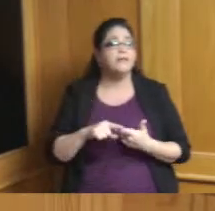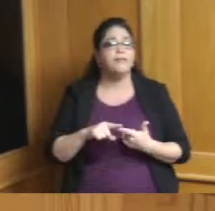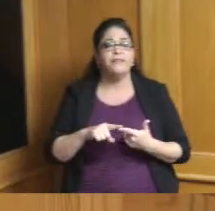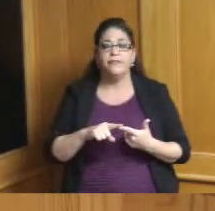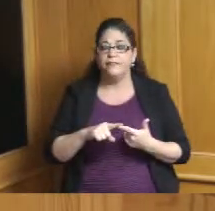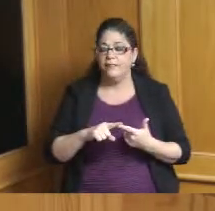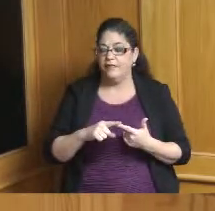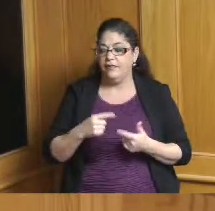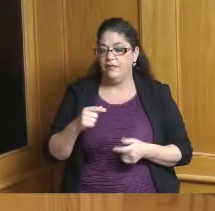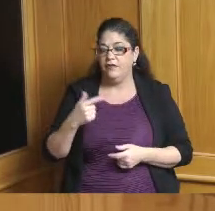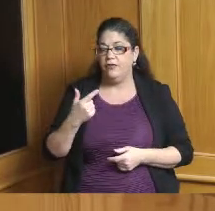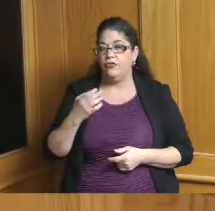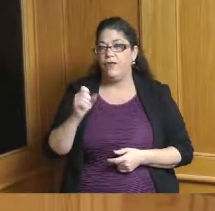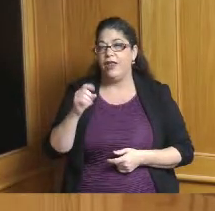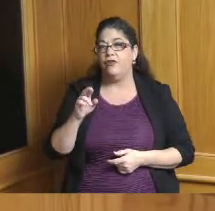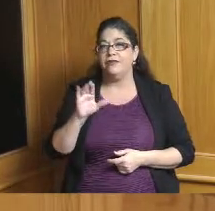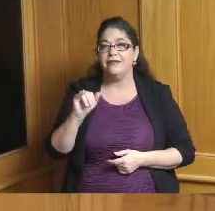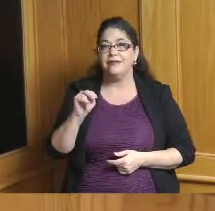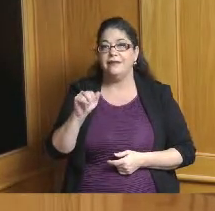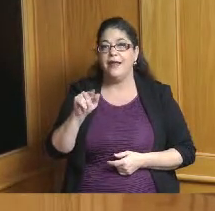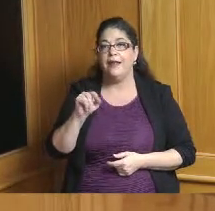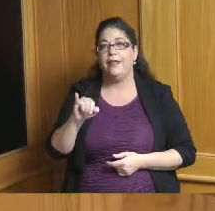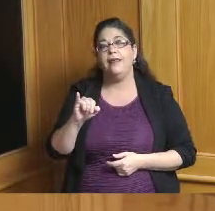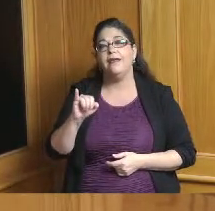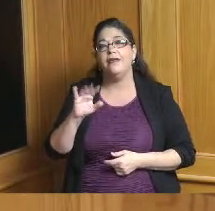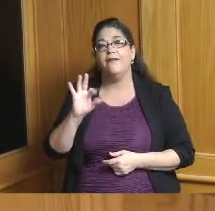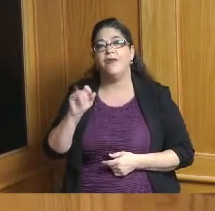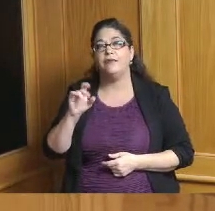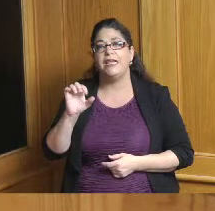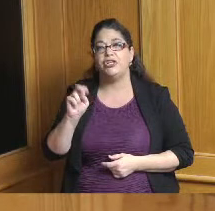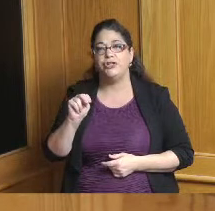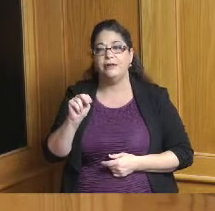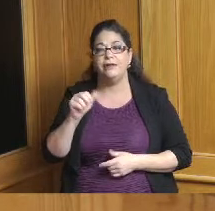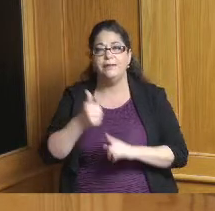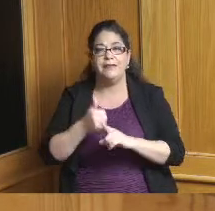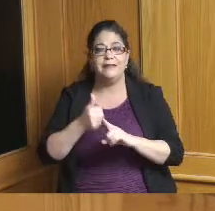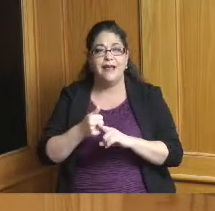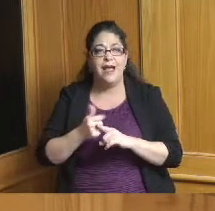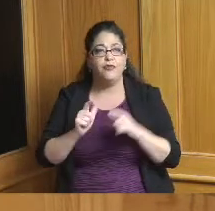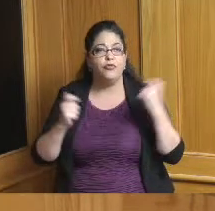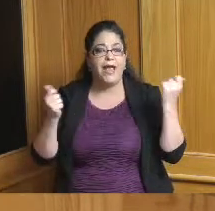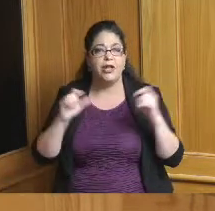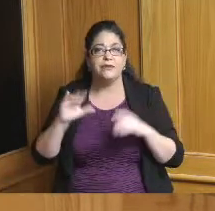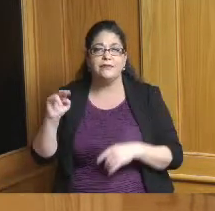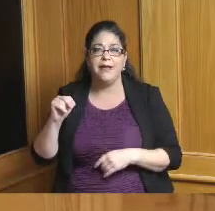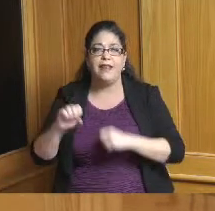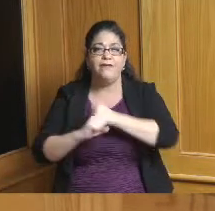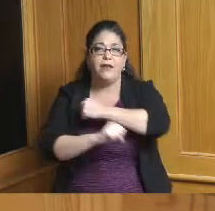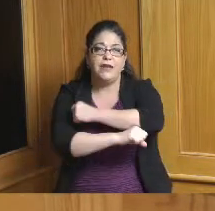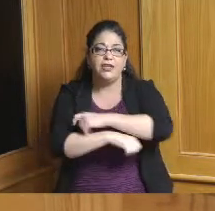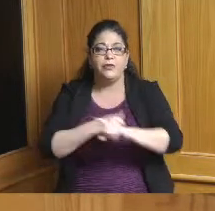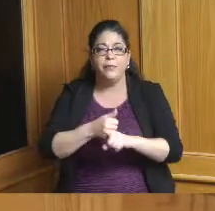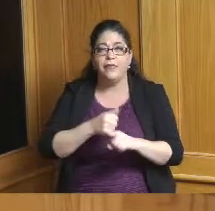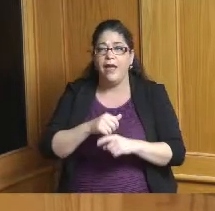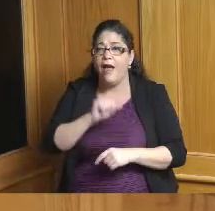Cincinnati foundation they're doing a whole study on this women of color African-American women